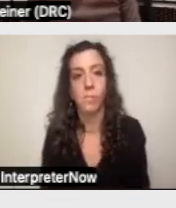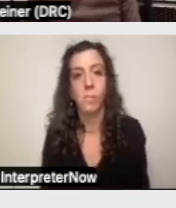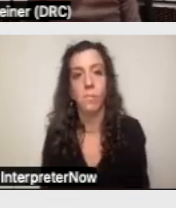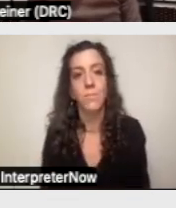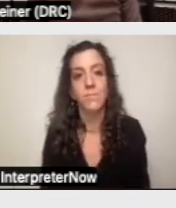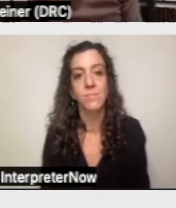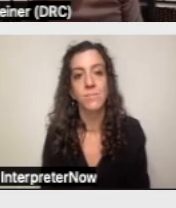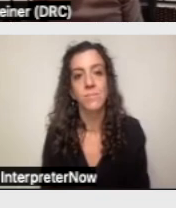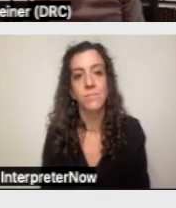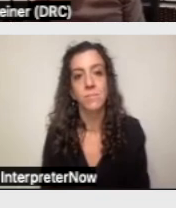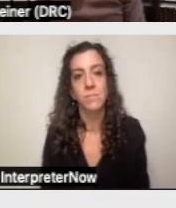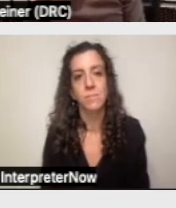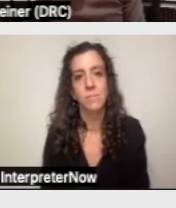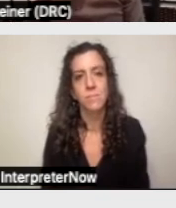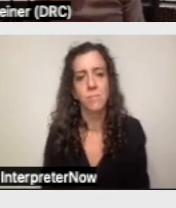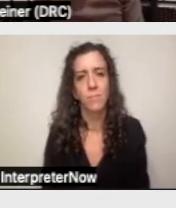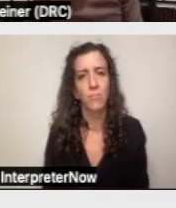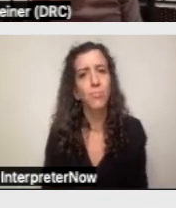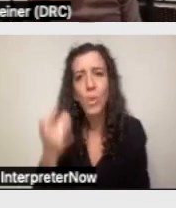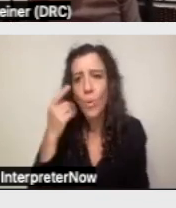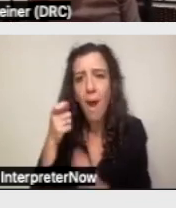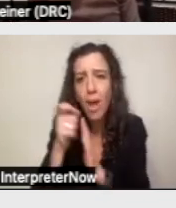So, why are written notices important?